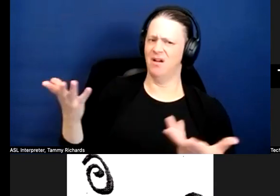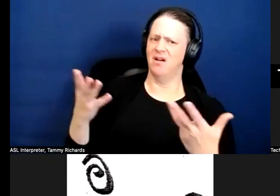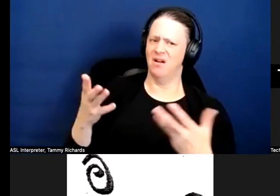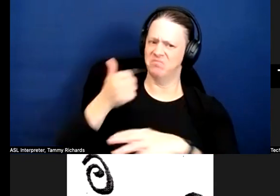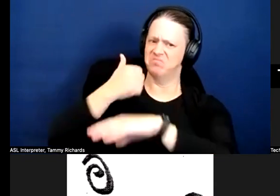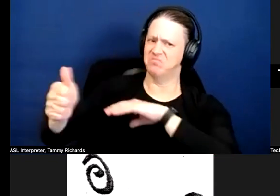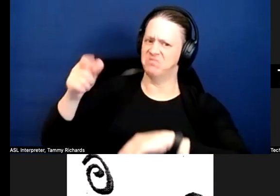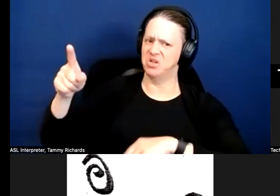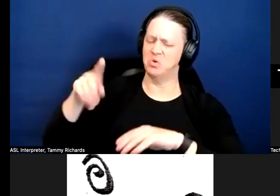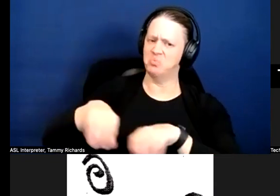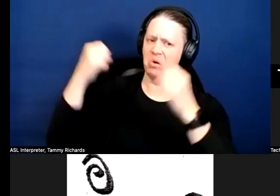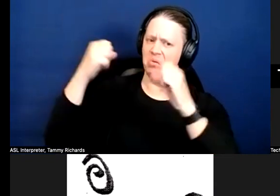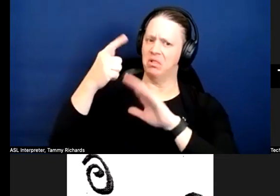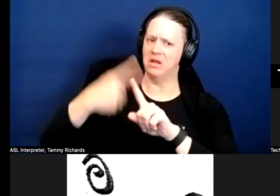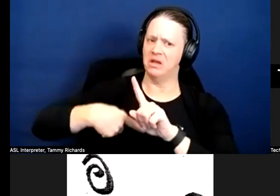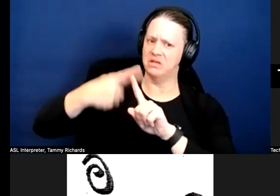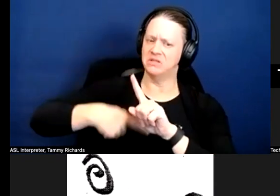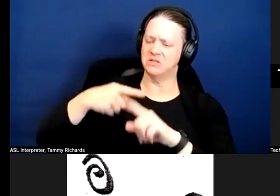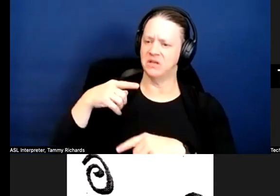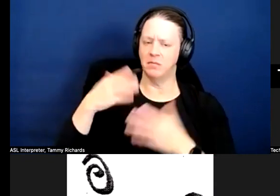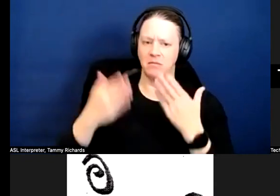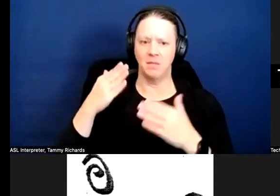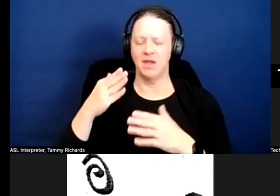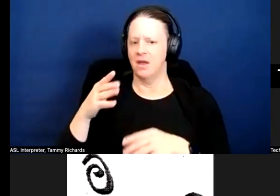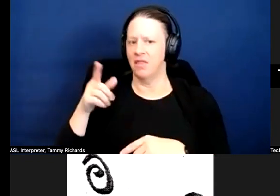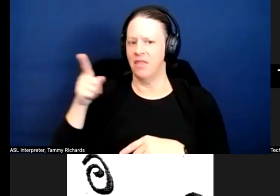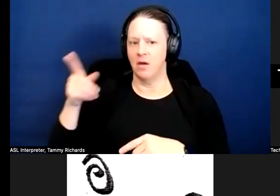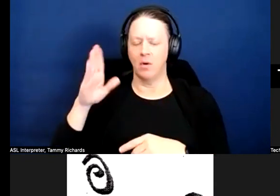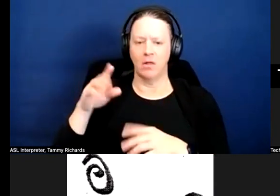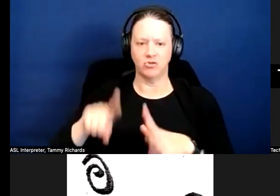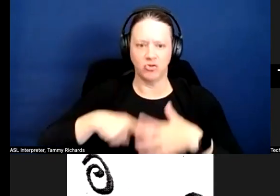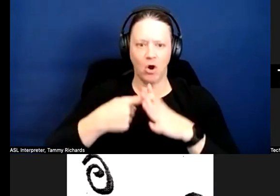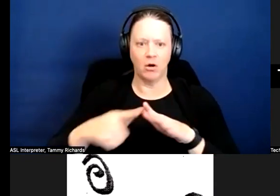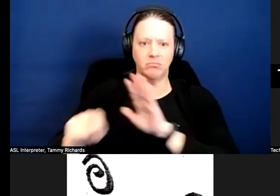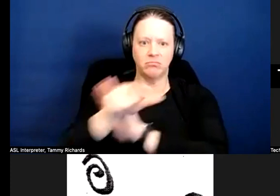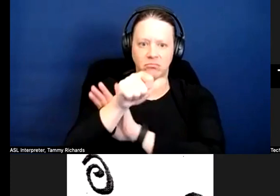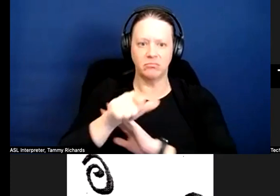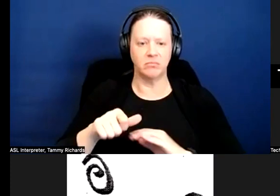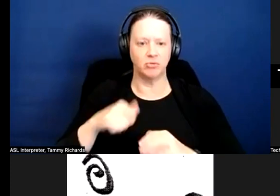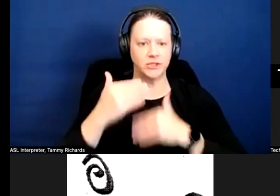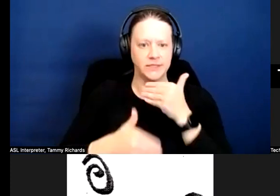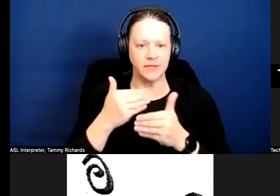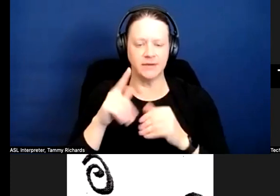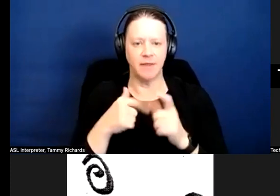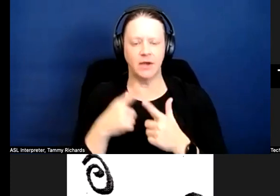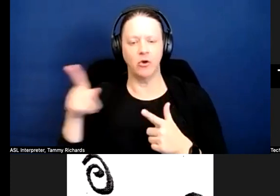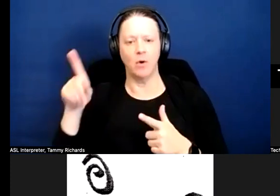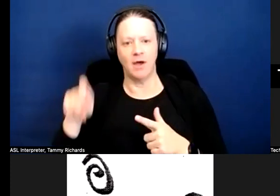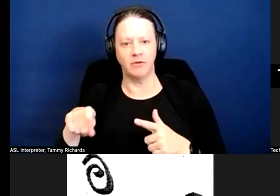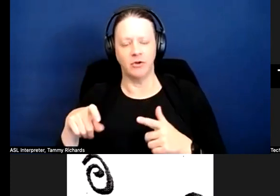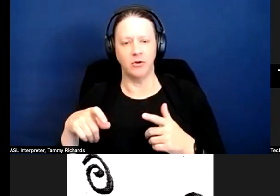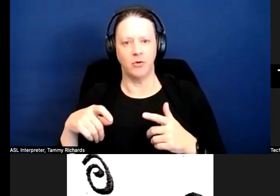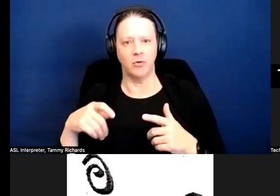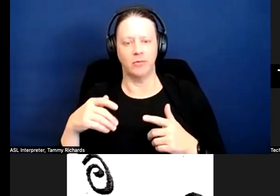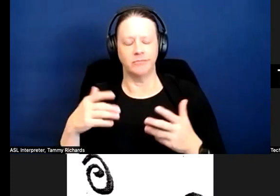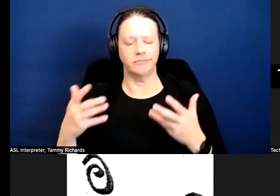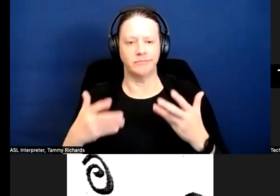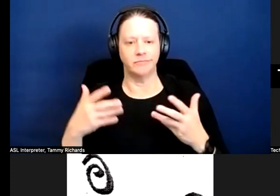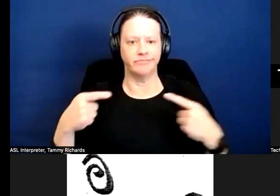They may initiate you de-proceedings and you may have to come up from a space of defending